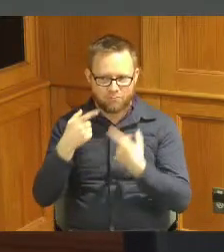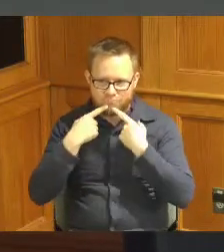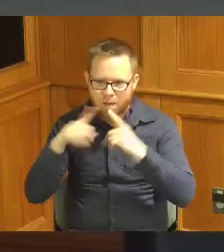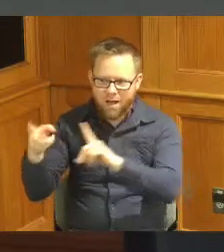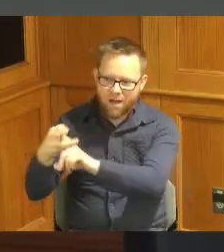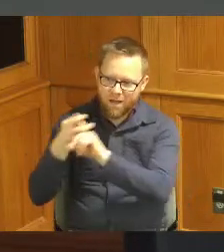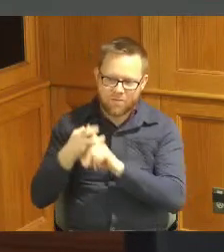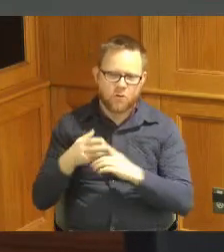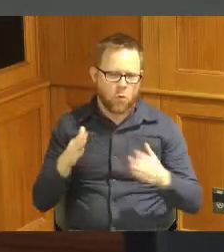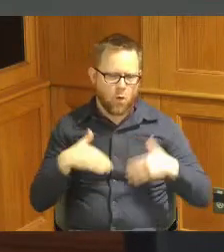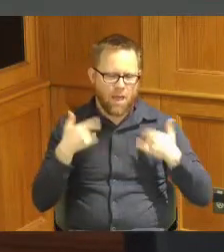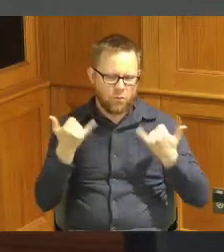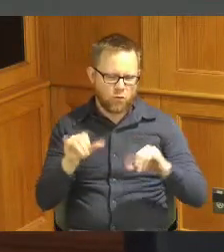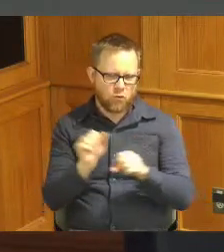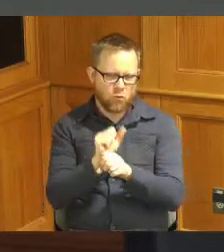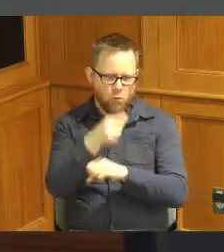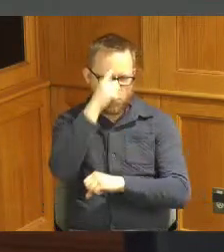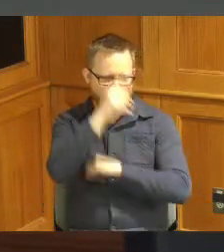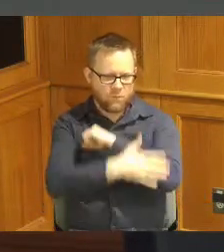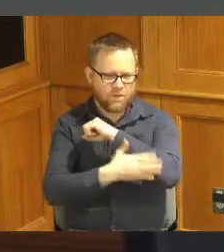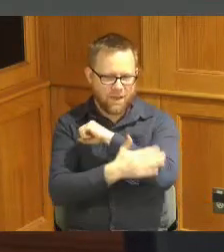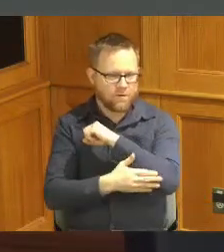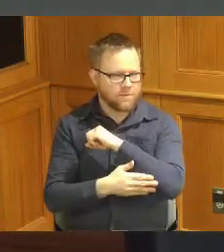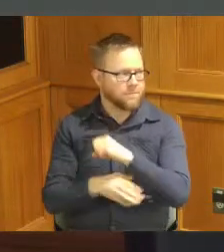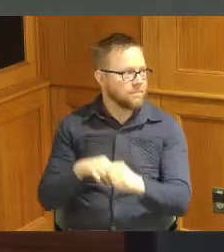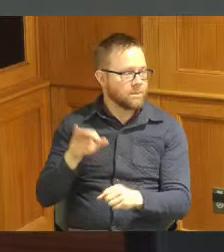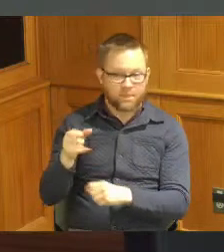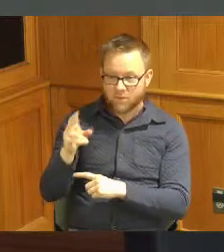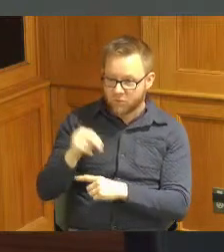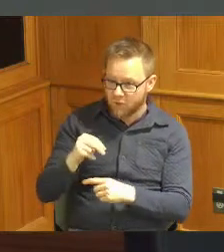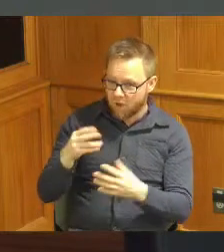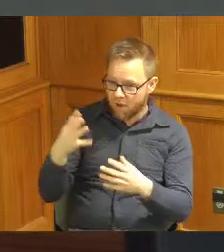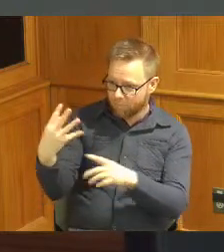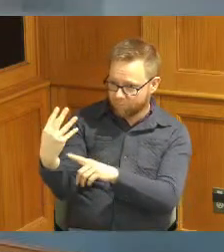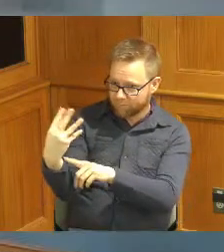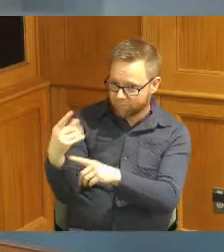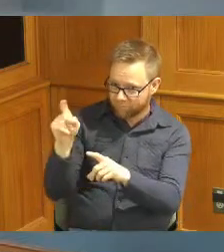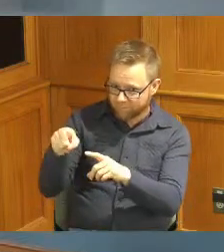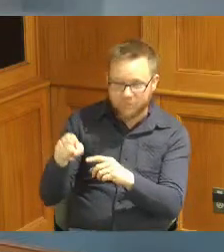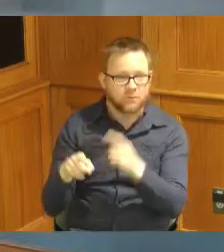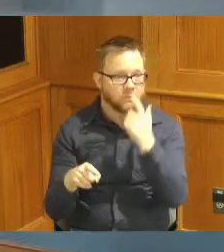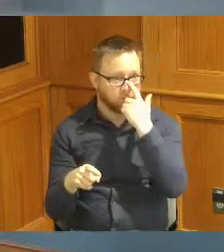in the county so thanks wait a minute John you got to get on camera so they when we send all